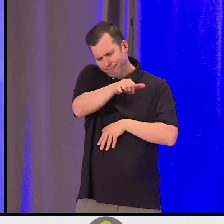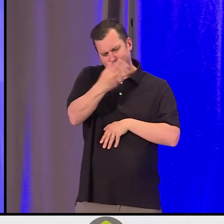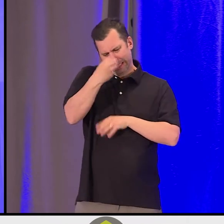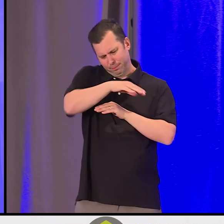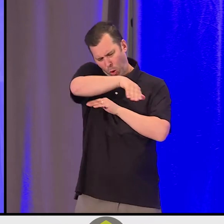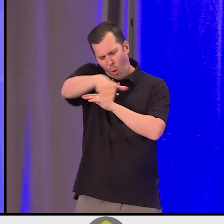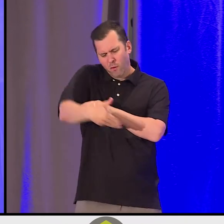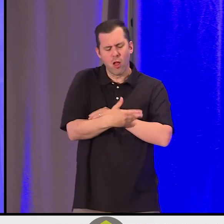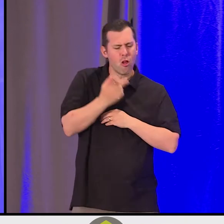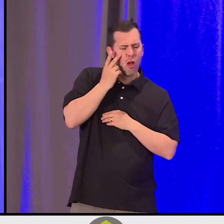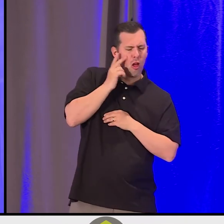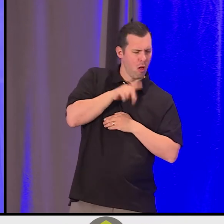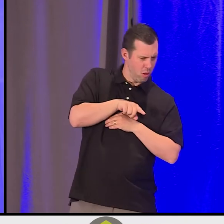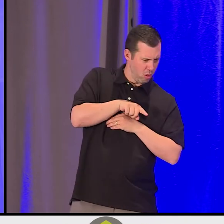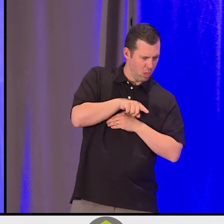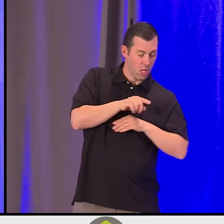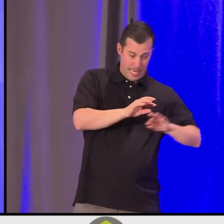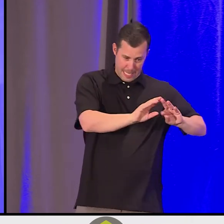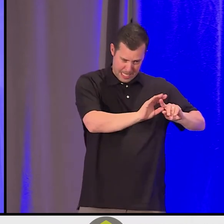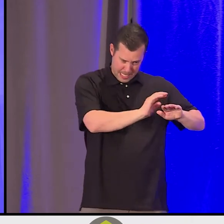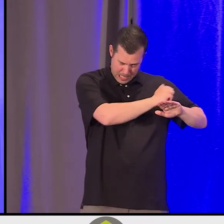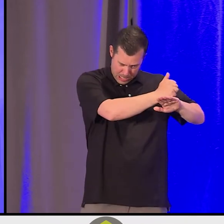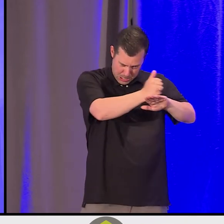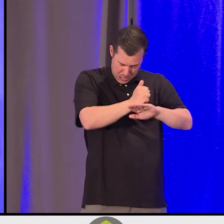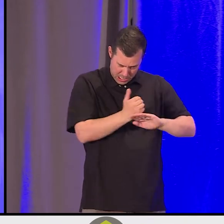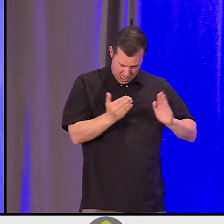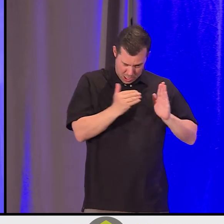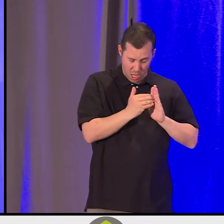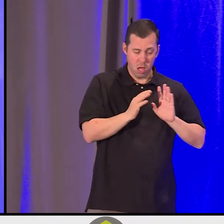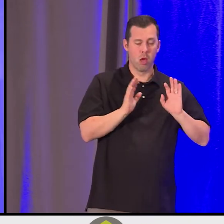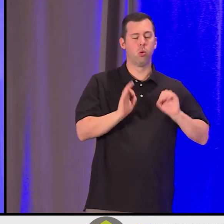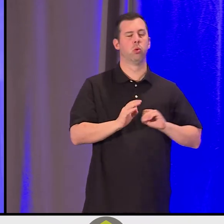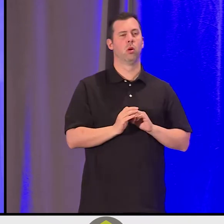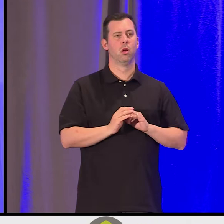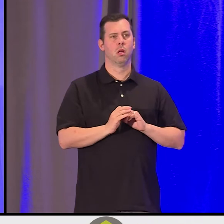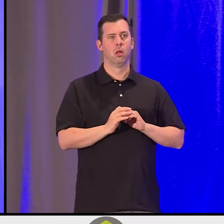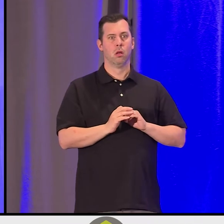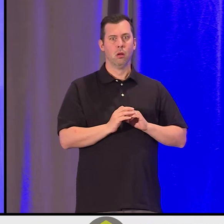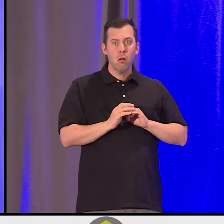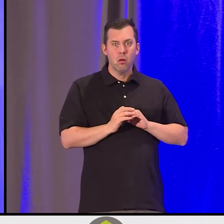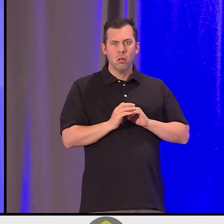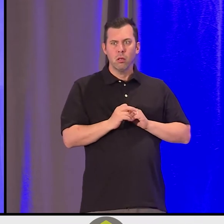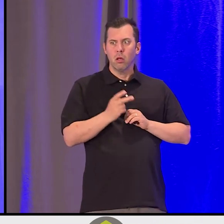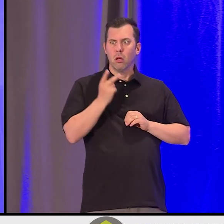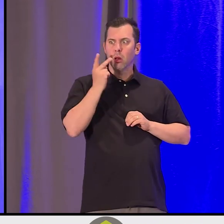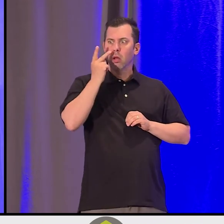Sure enough, after fixing the weir one more time, who comes along down the other side of the riverbank but Bear.